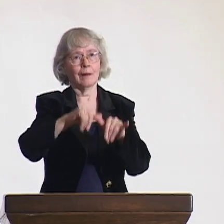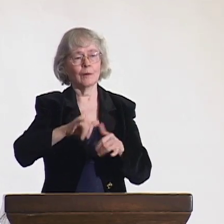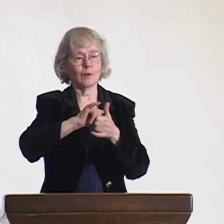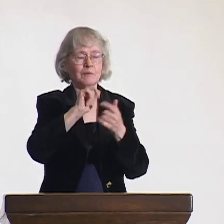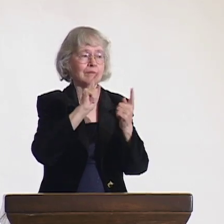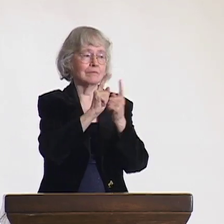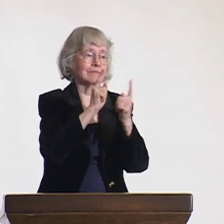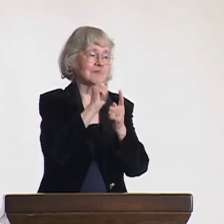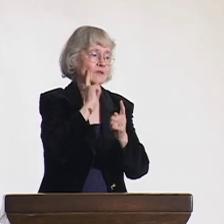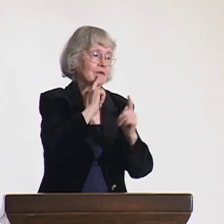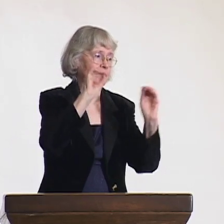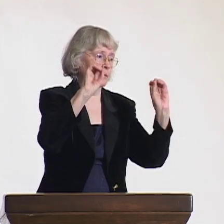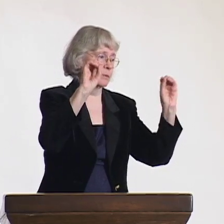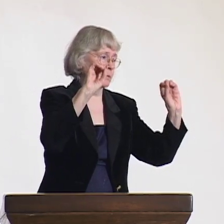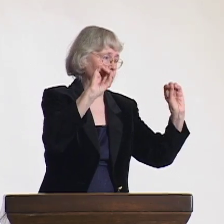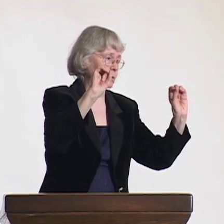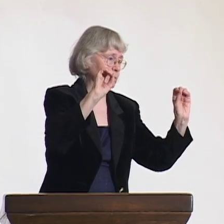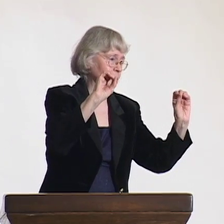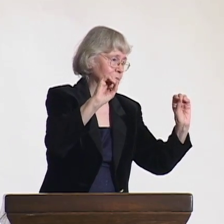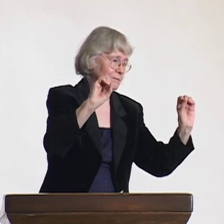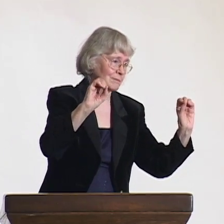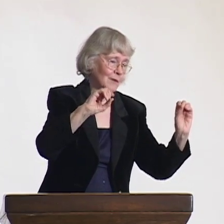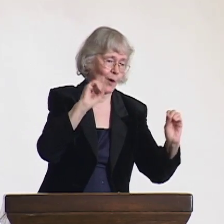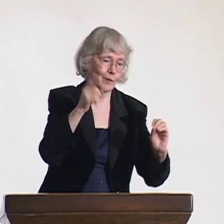to meet any other deaf people, only hearing people.